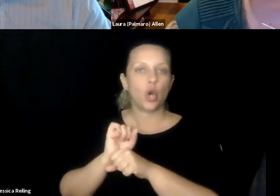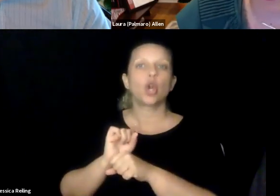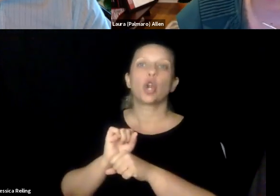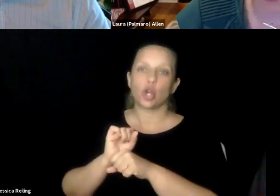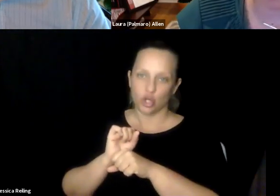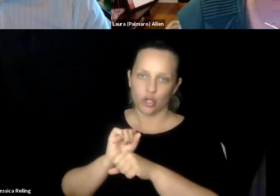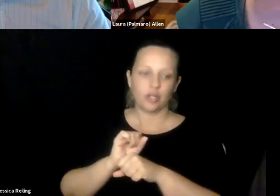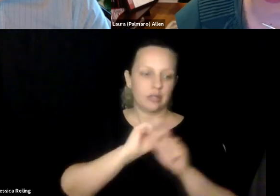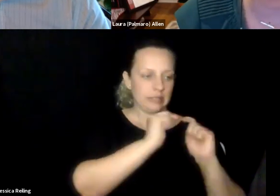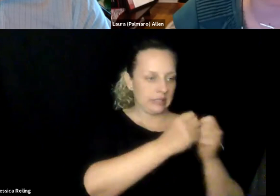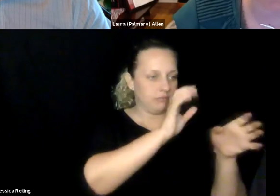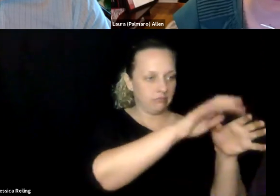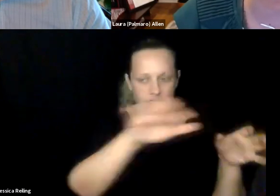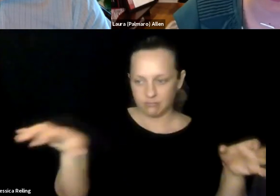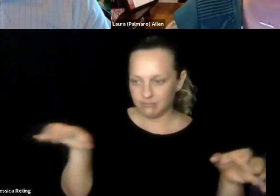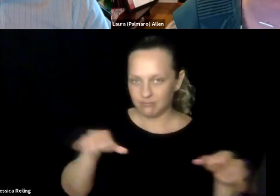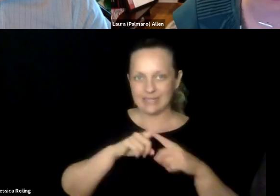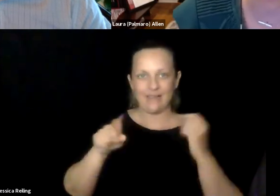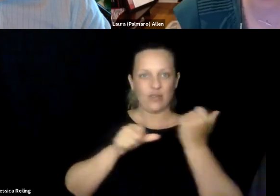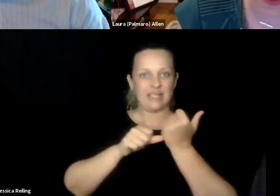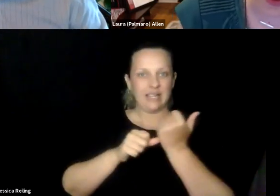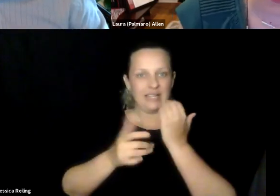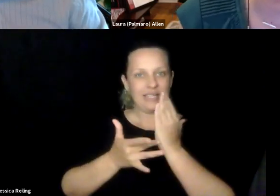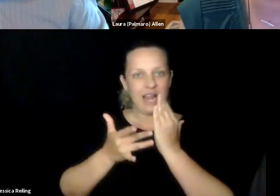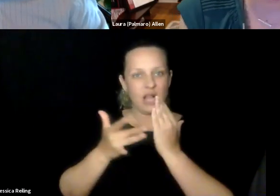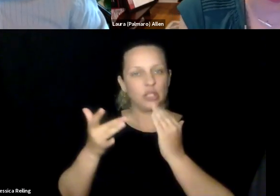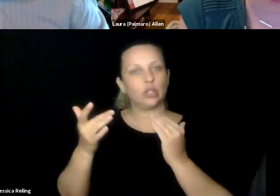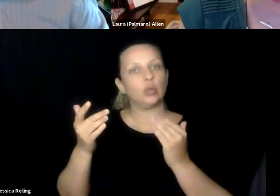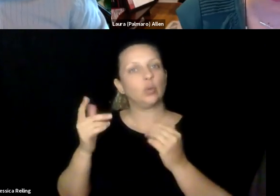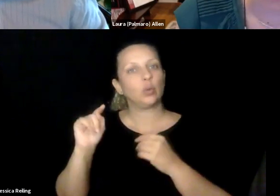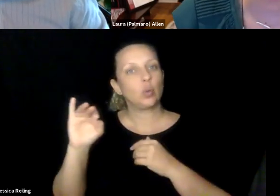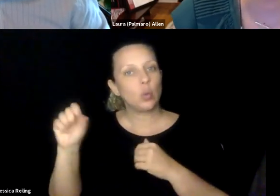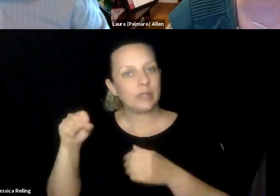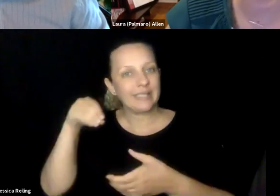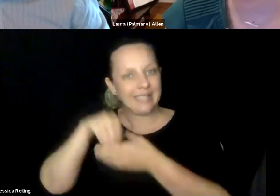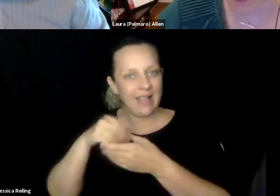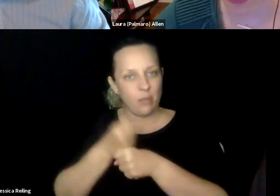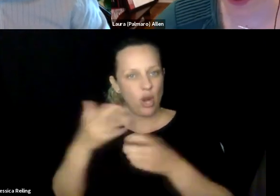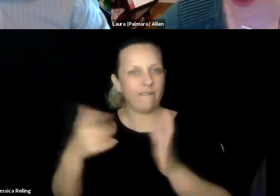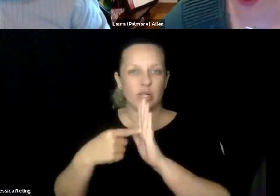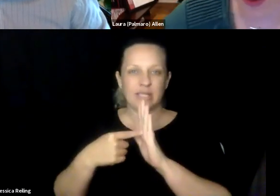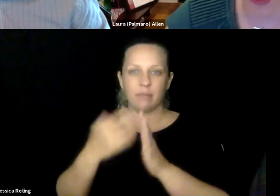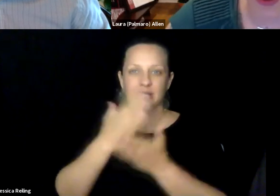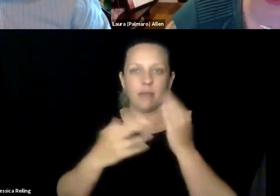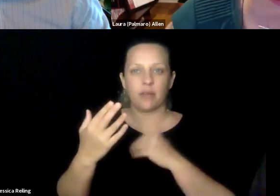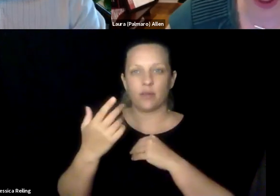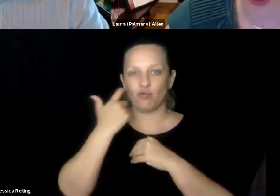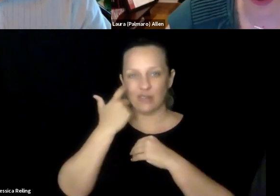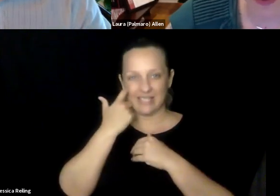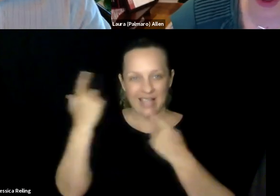A lot of our work has to do with that. But there's also a lot of work that goes on across many teams of actually building out different